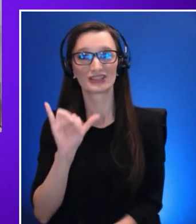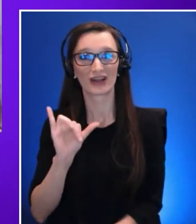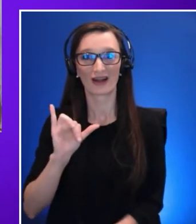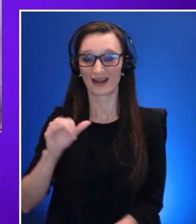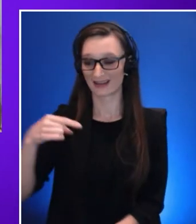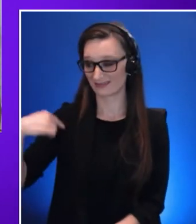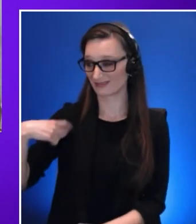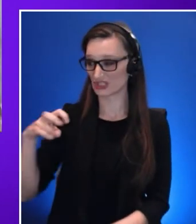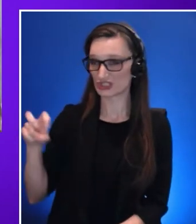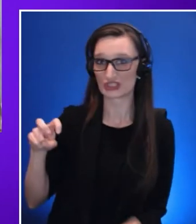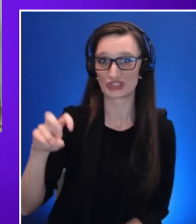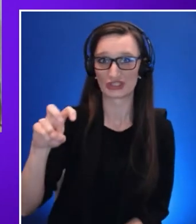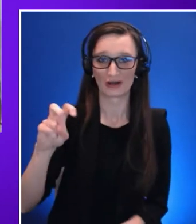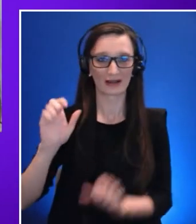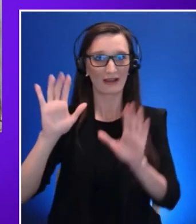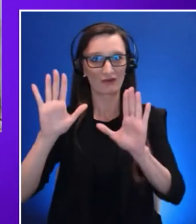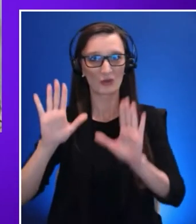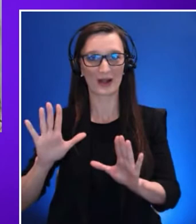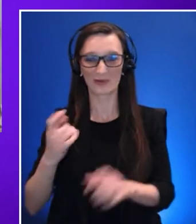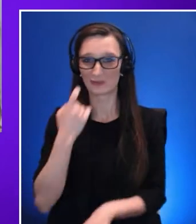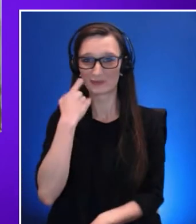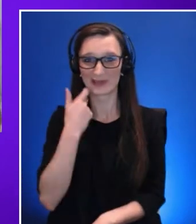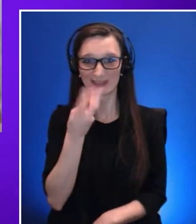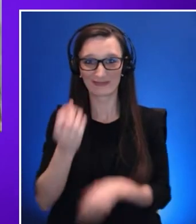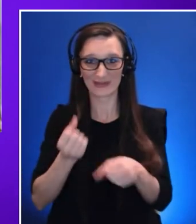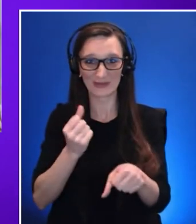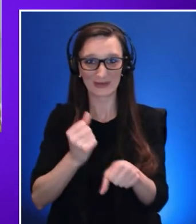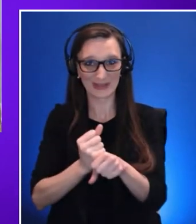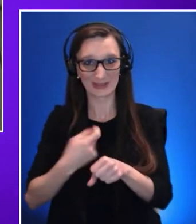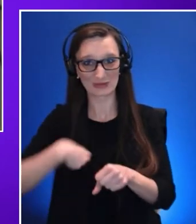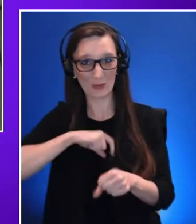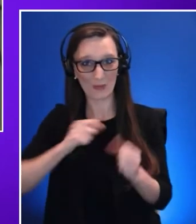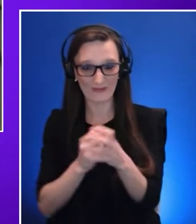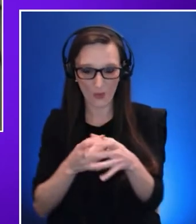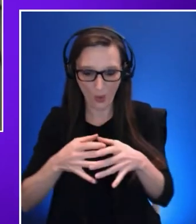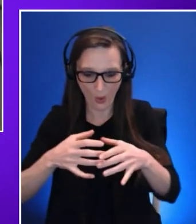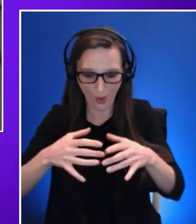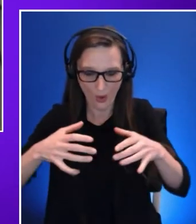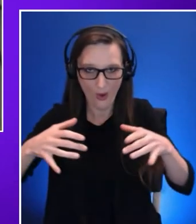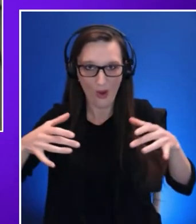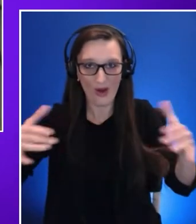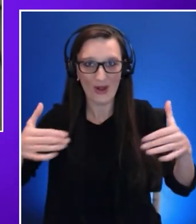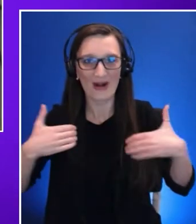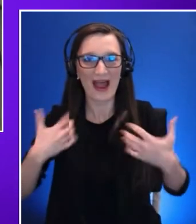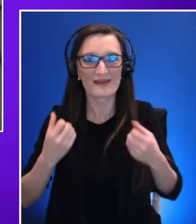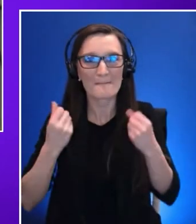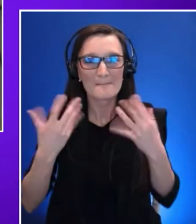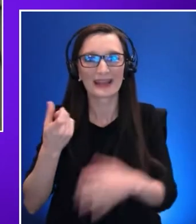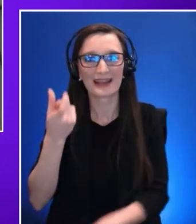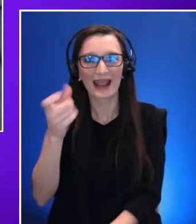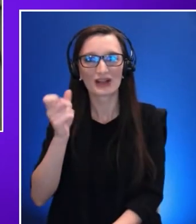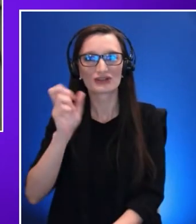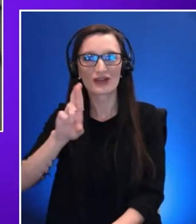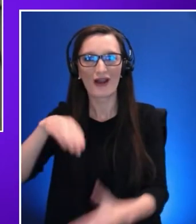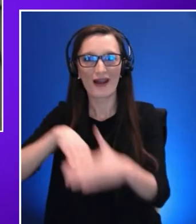we have dozens of extra access members we have hundreds of attendees at this year's symposium